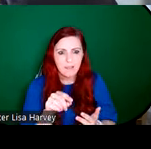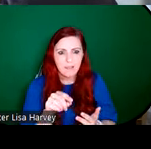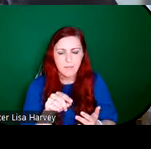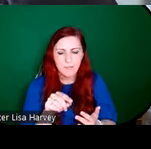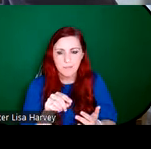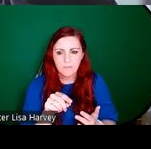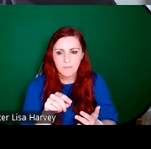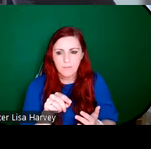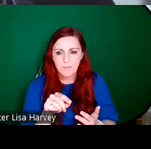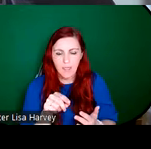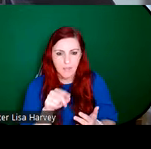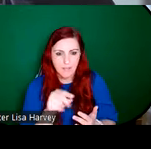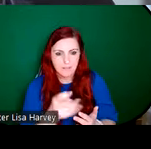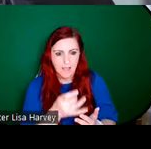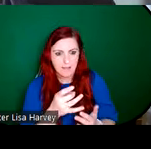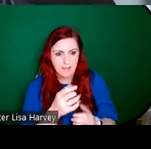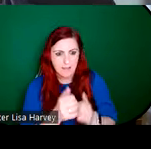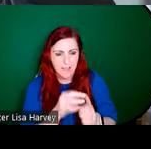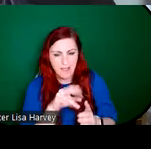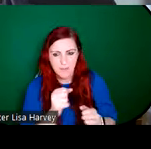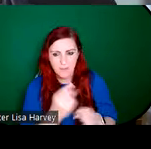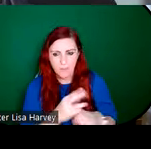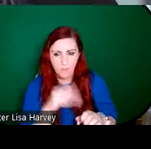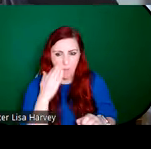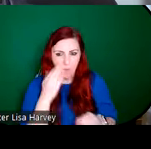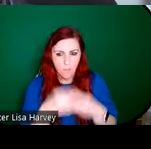aciding of glass, a well-known process to an extreme, which makes almost a new